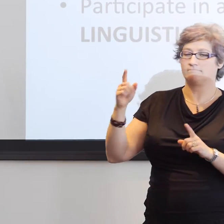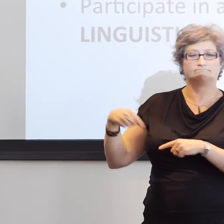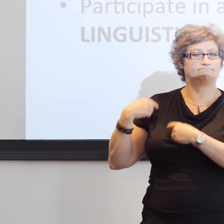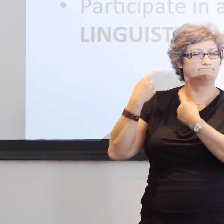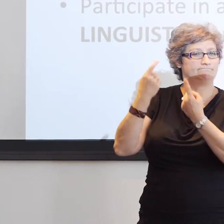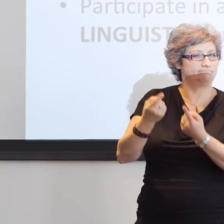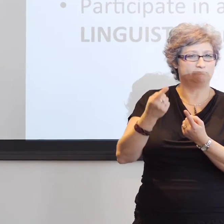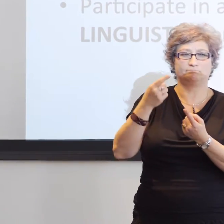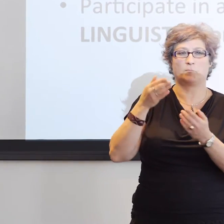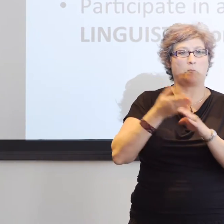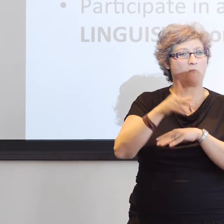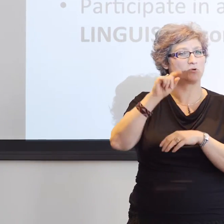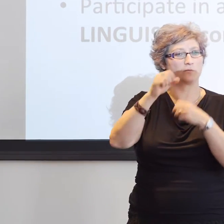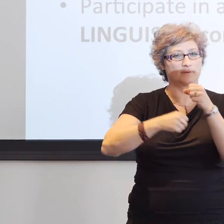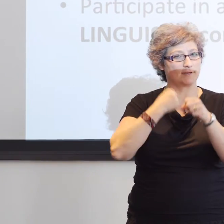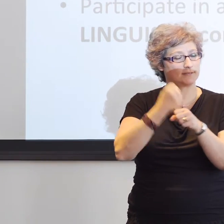ideal of a Deaf identity.